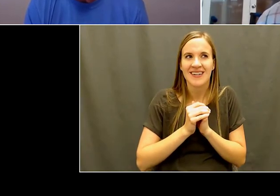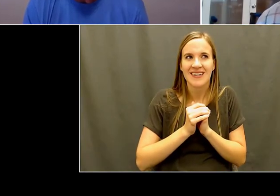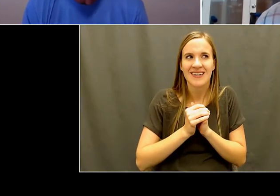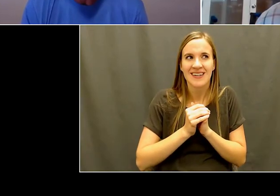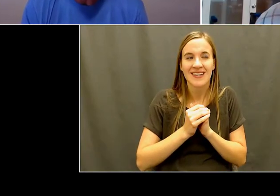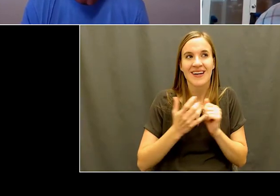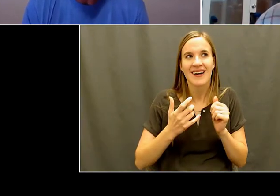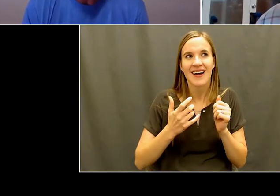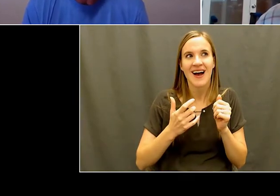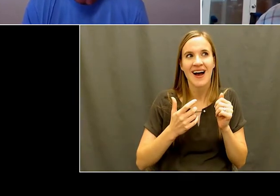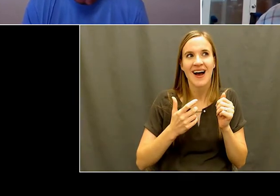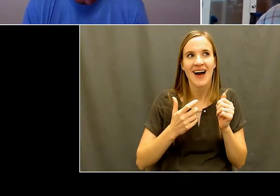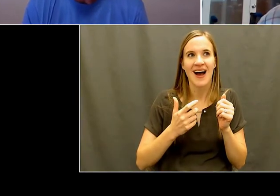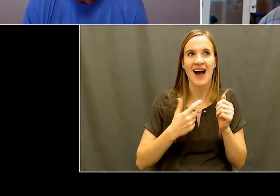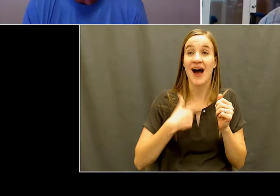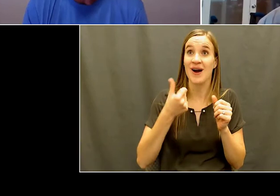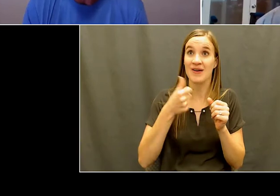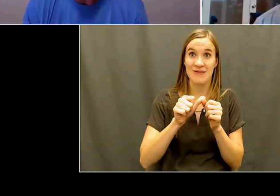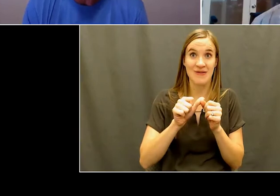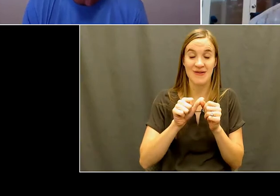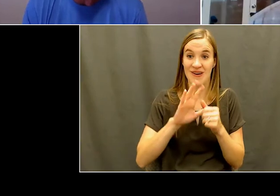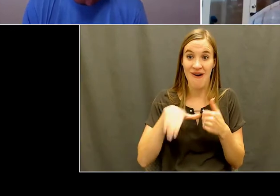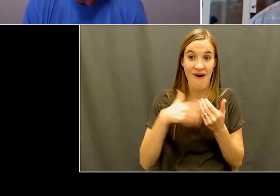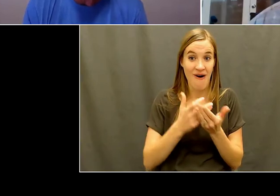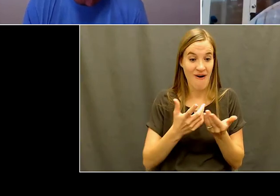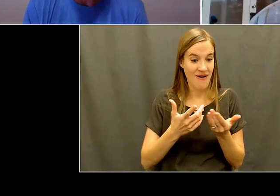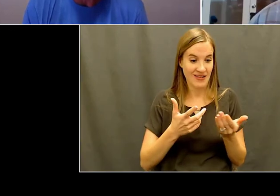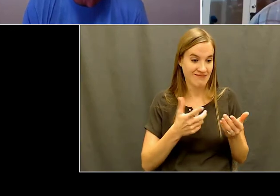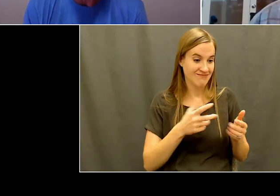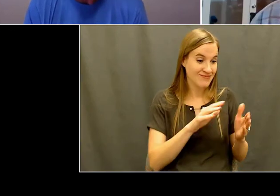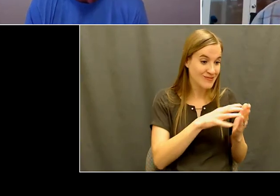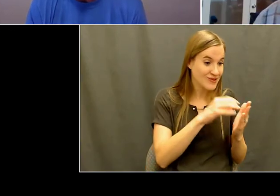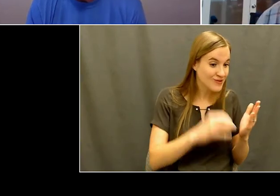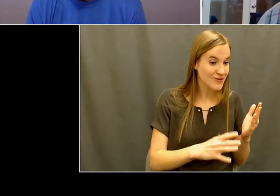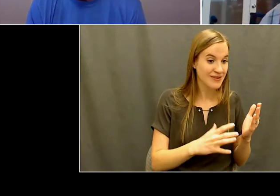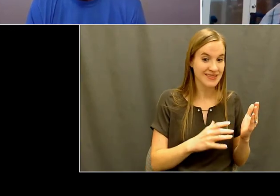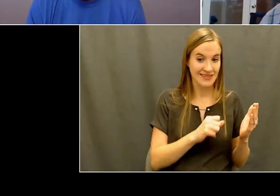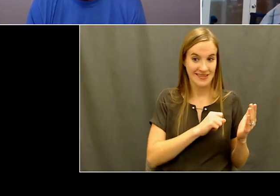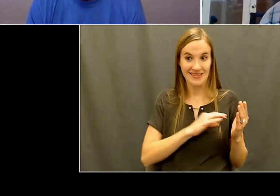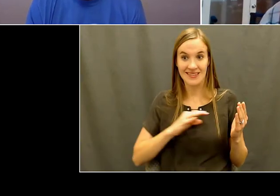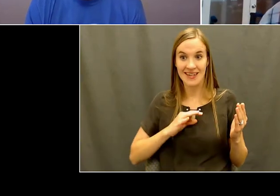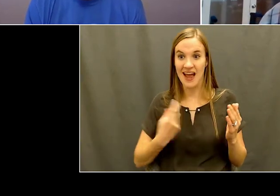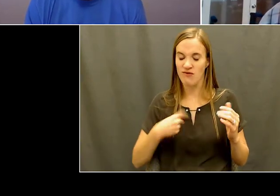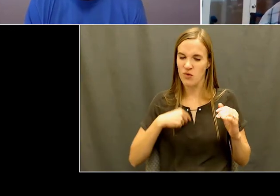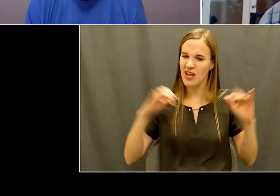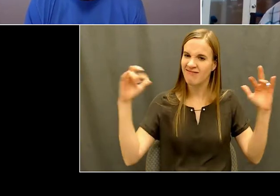had 30, 30 to 35 Kids And then 30 to 35 volunteers and all